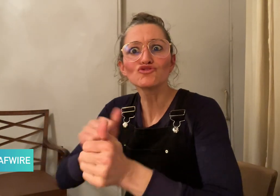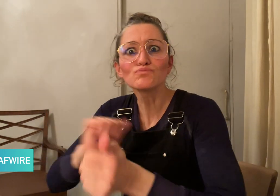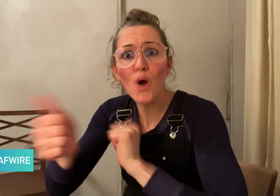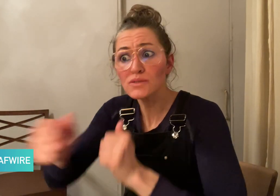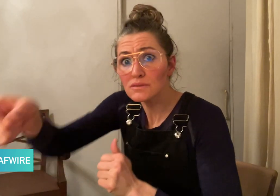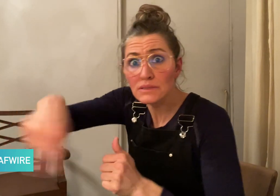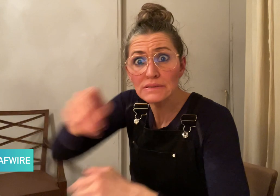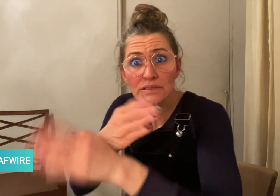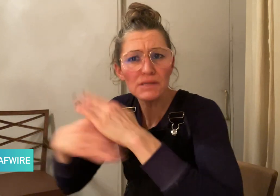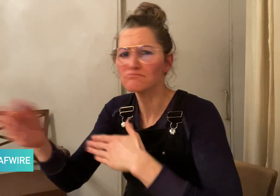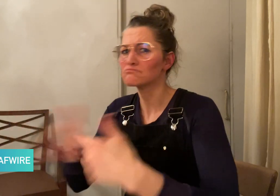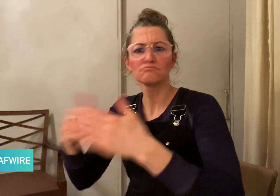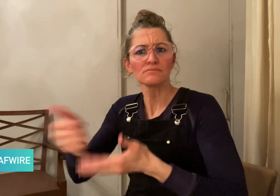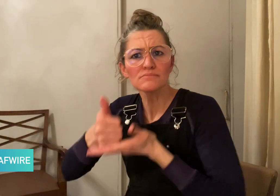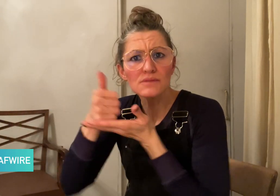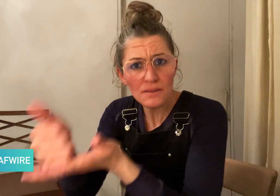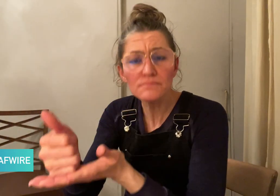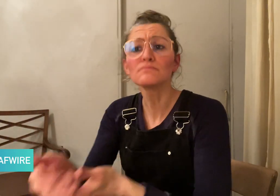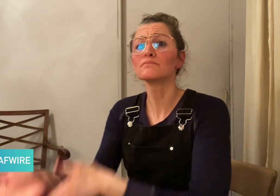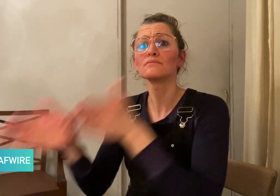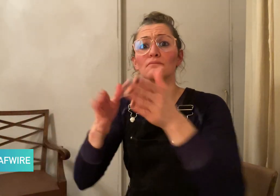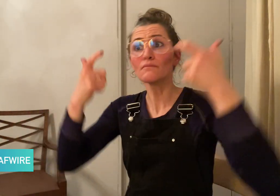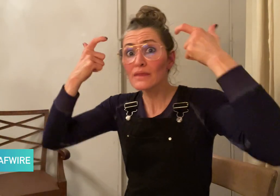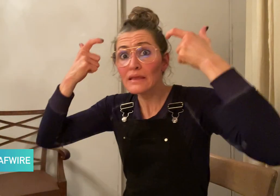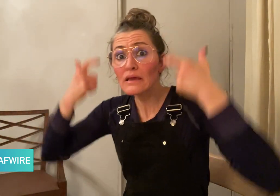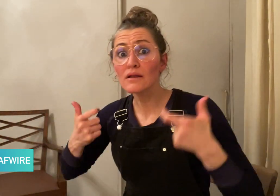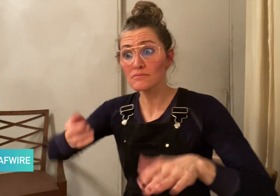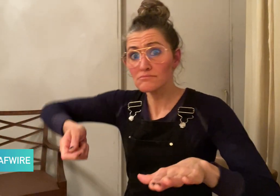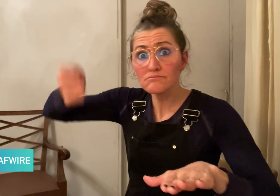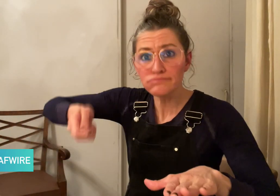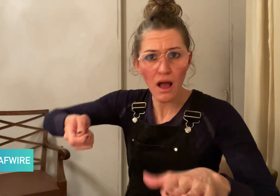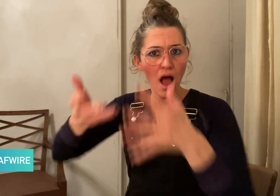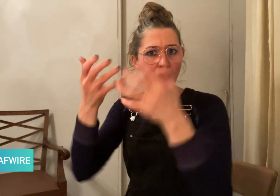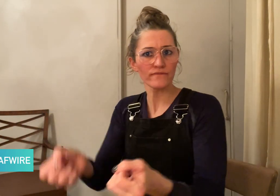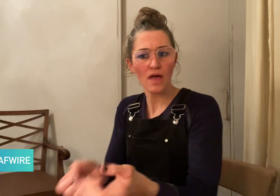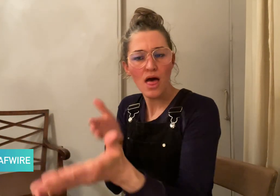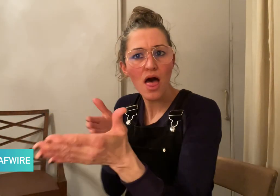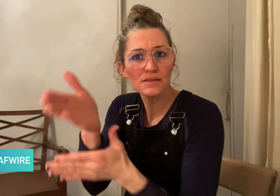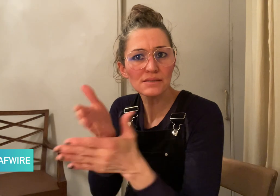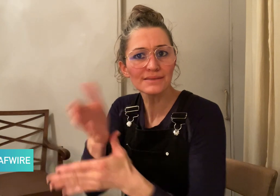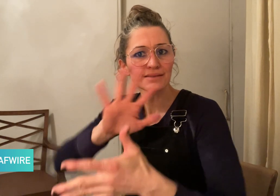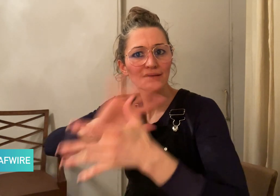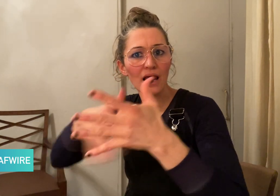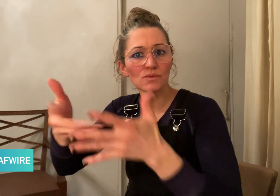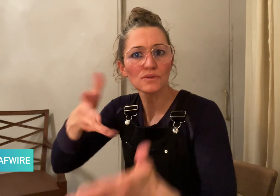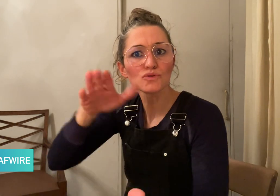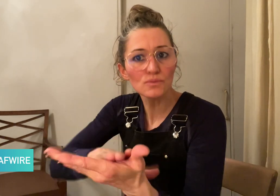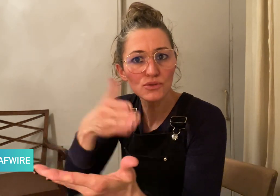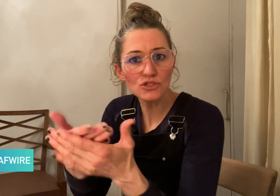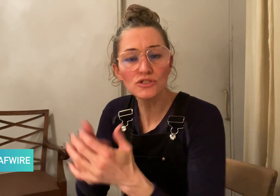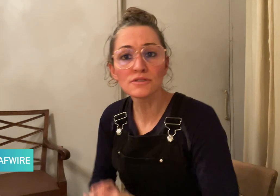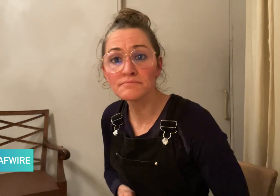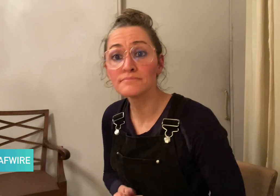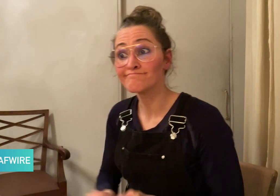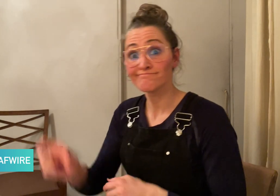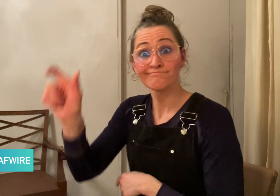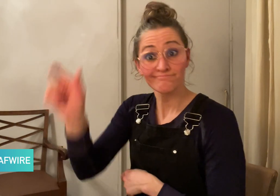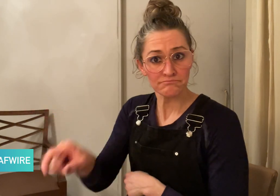for people with disabilities, and access to sign language interpreters